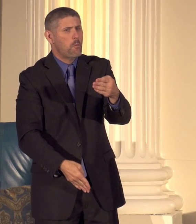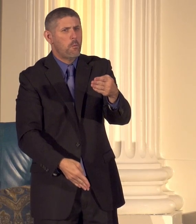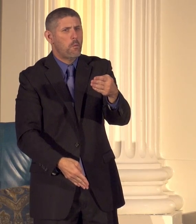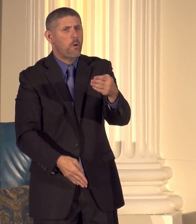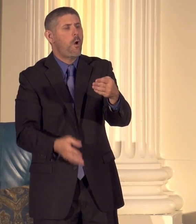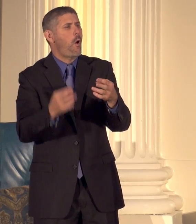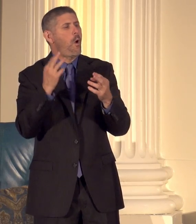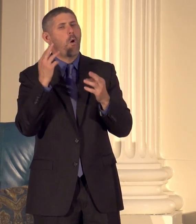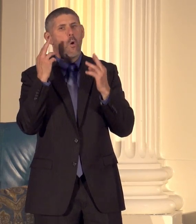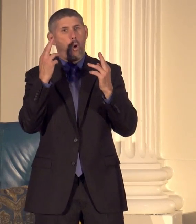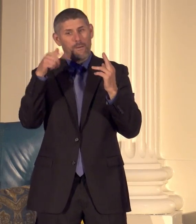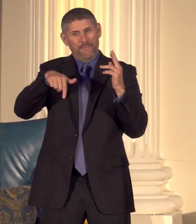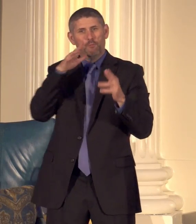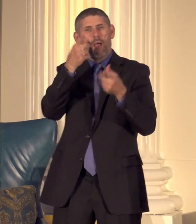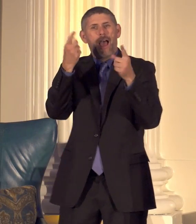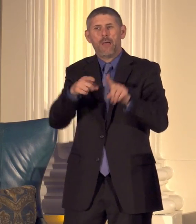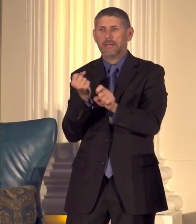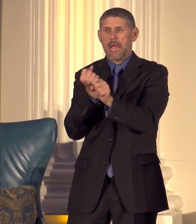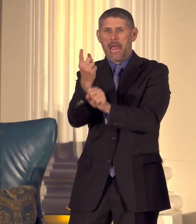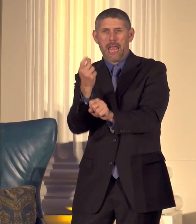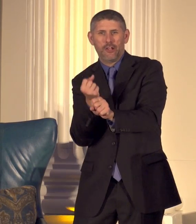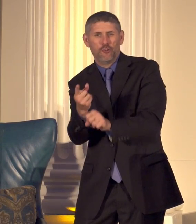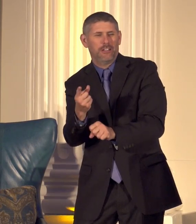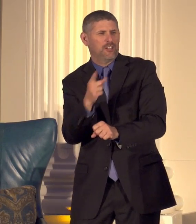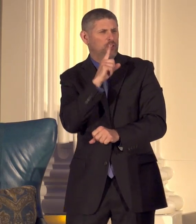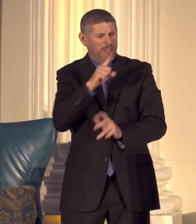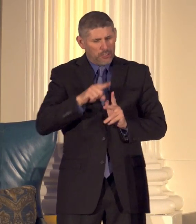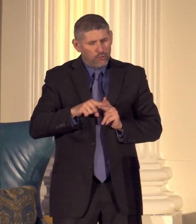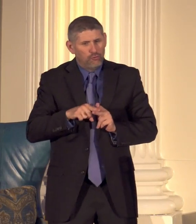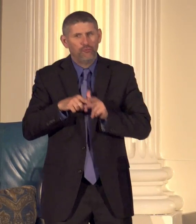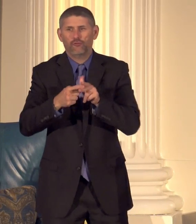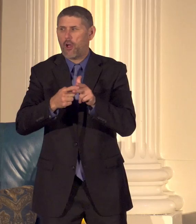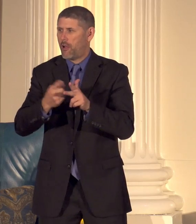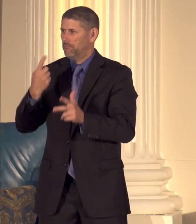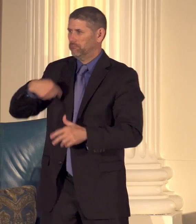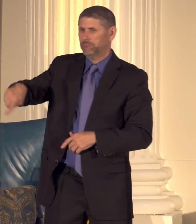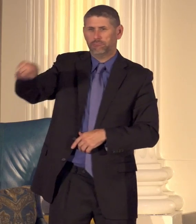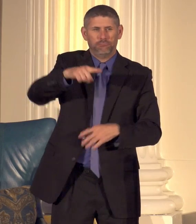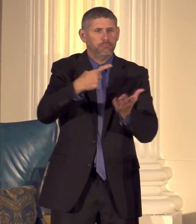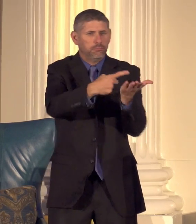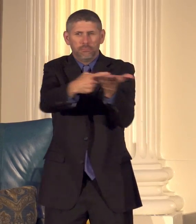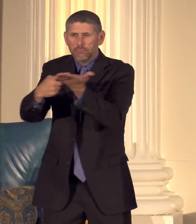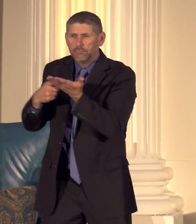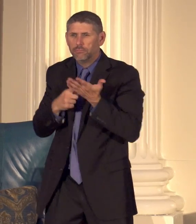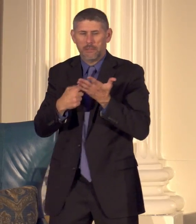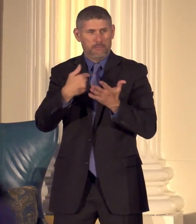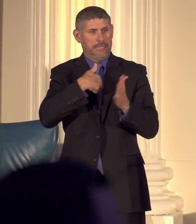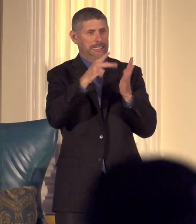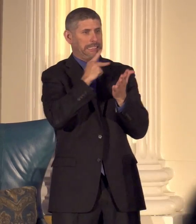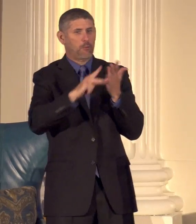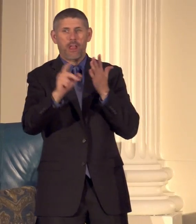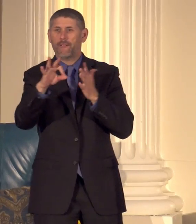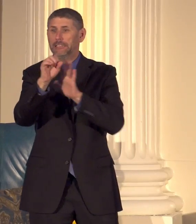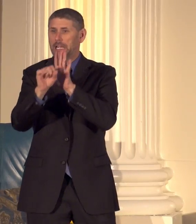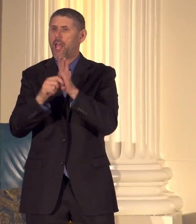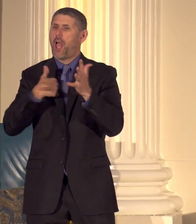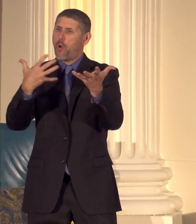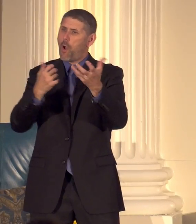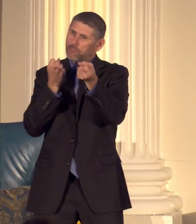annual event and it's just the beginning of the conversation because the Secretary of State I want to serve all of Oregon